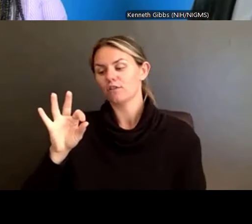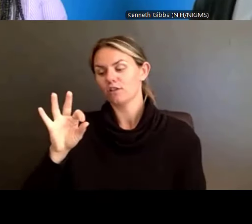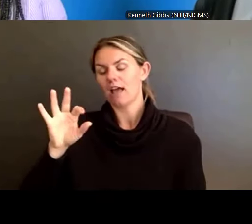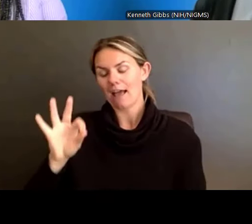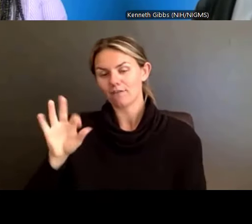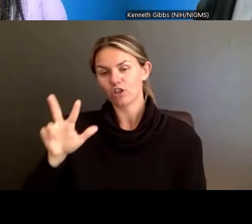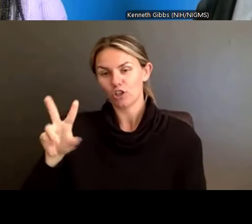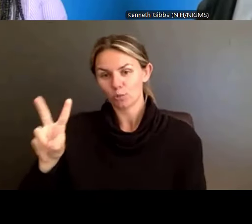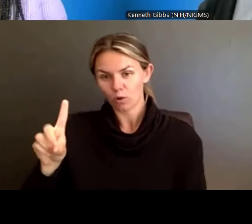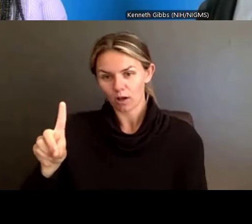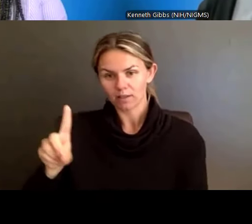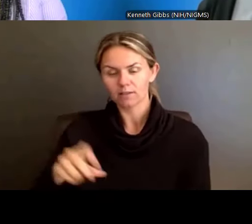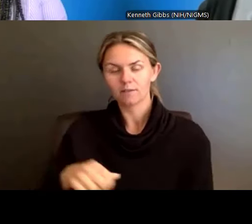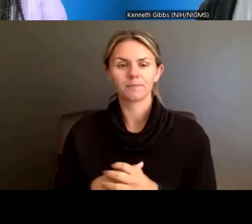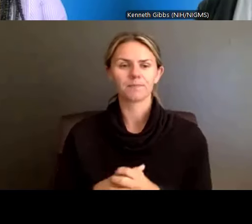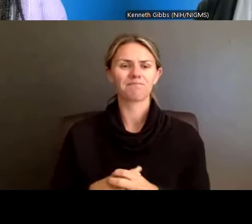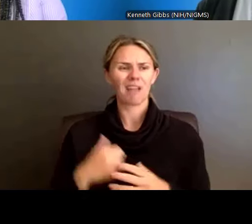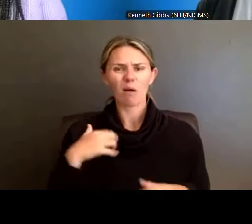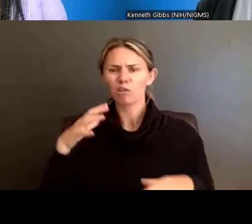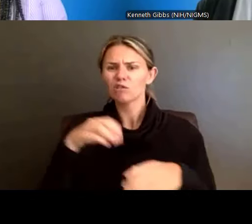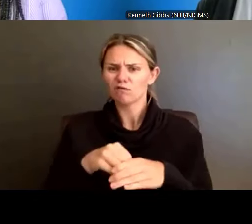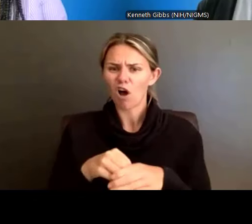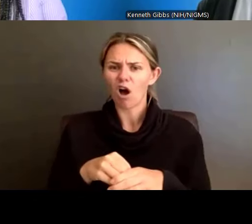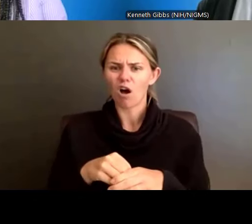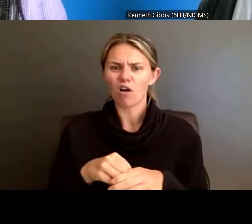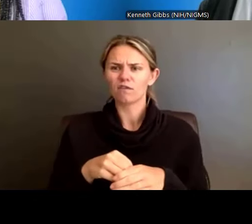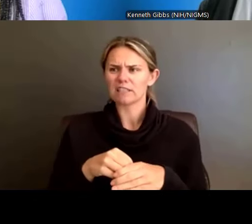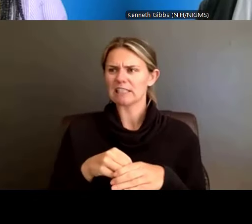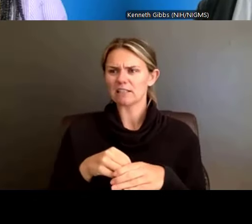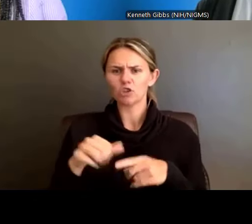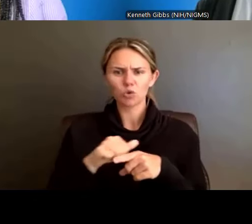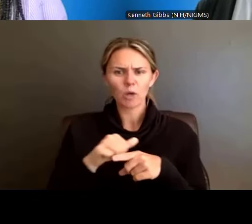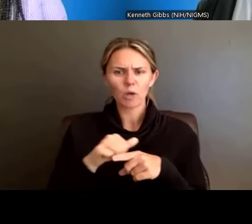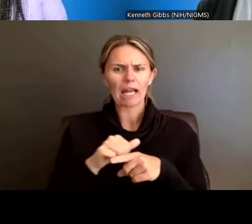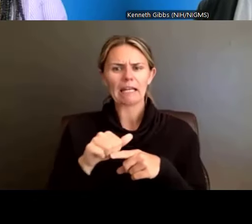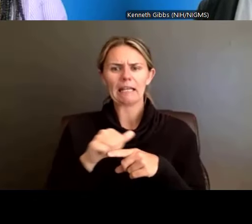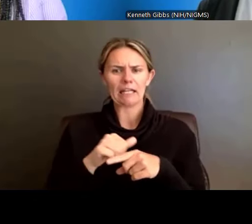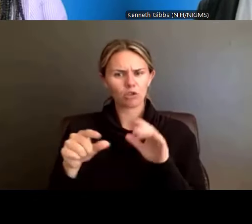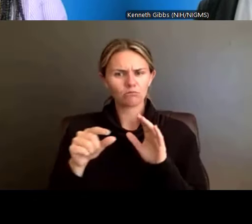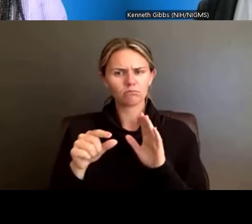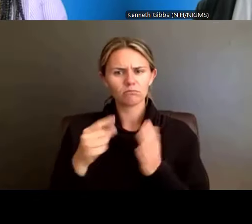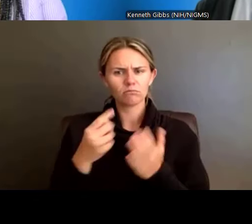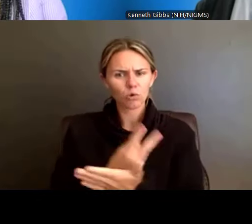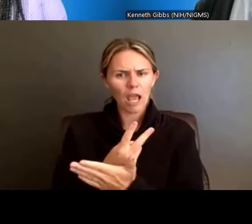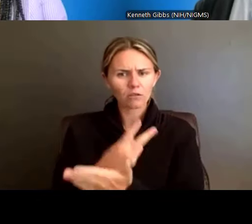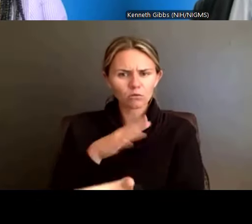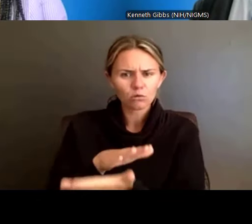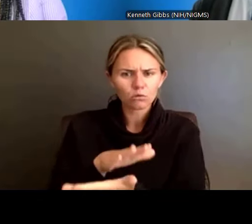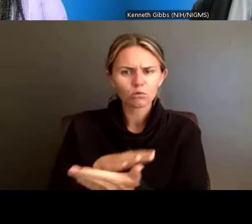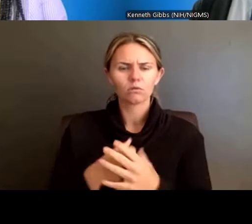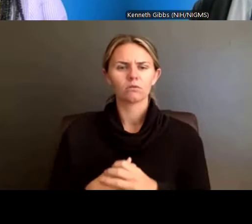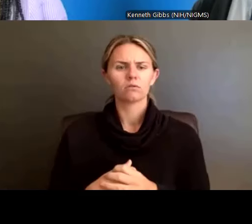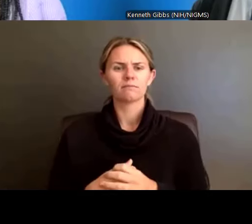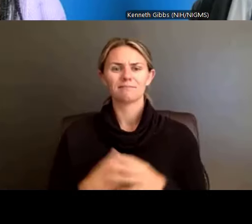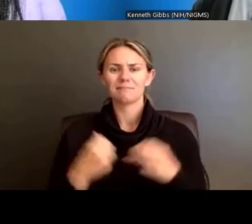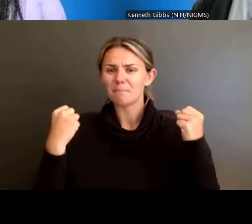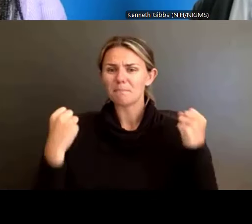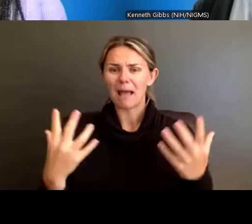in graduate school. So, these programs have -- you know, they provide so much benefit to individuals